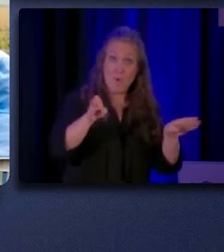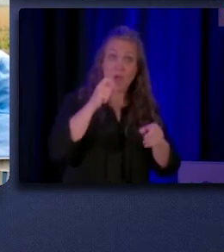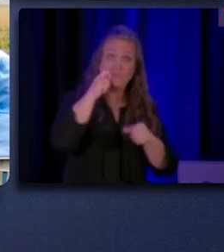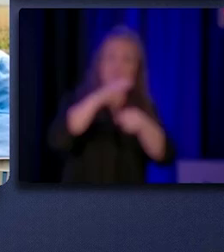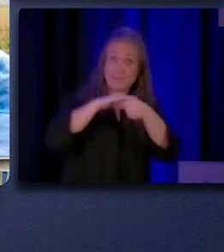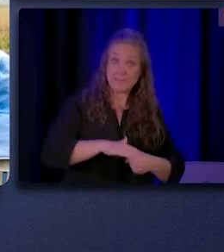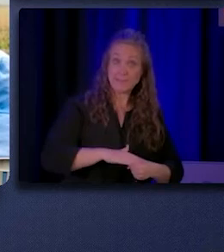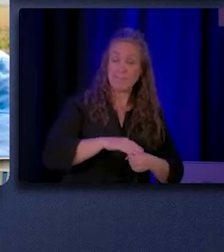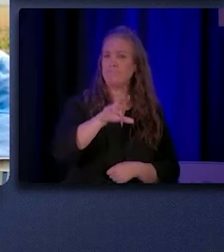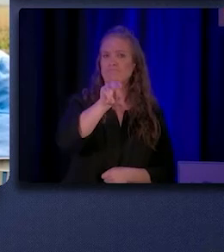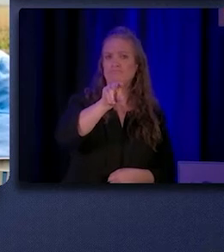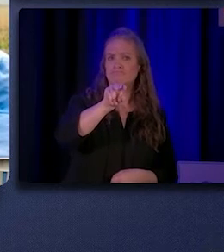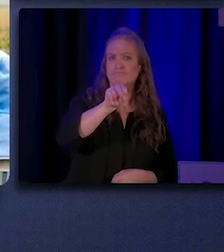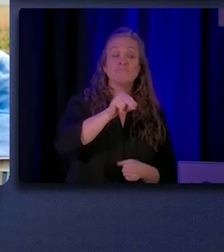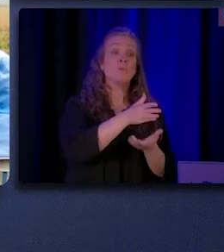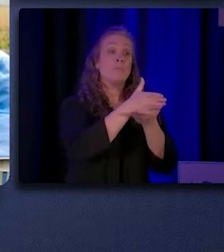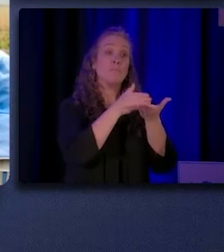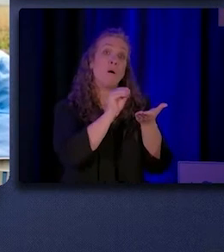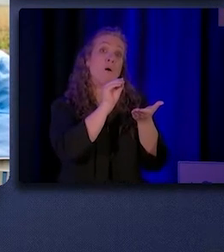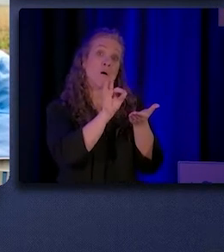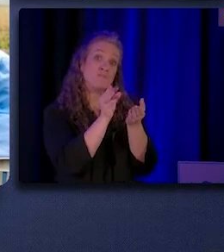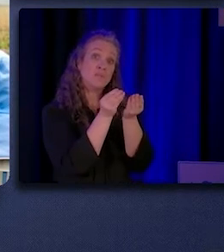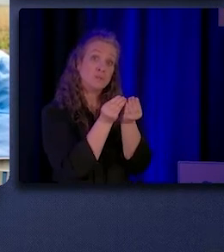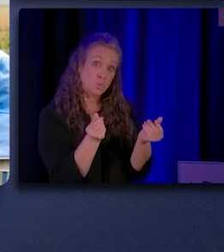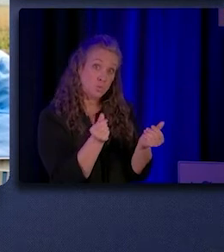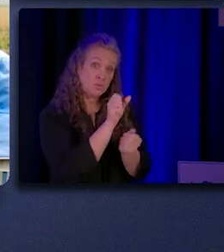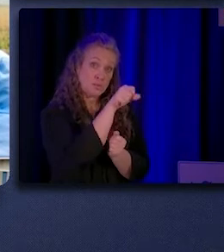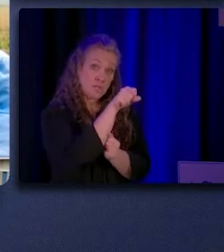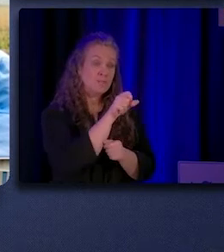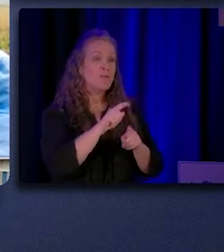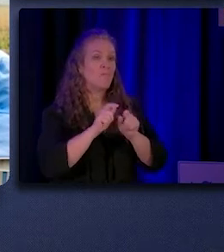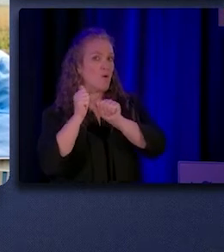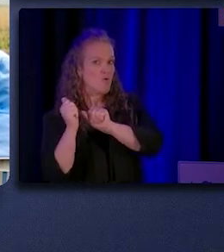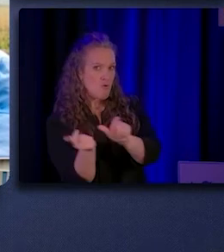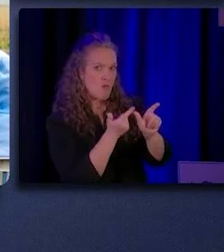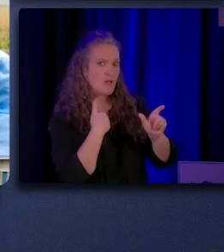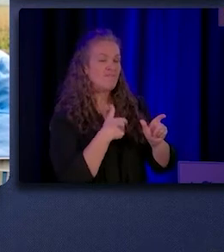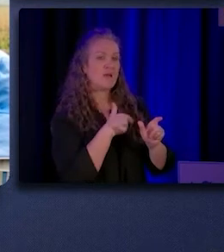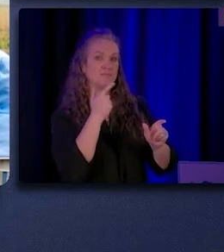They are part of a solution, a solution that all of us needs to be playing a part in.